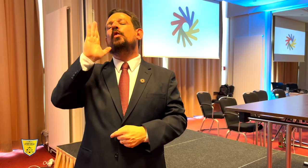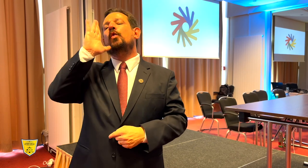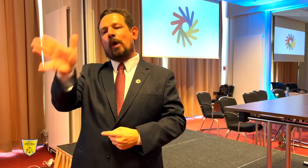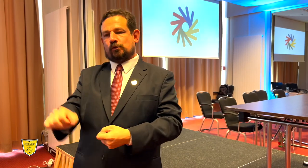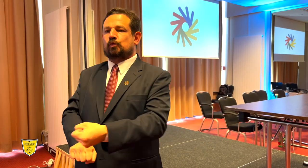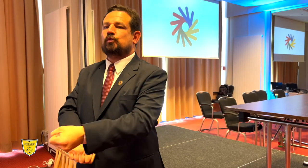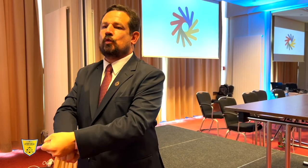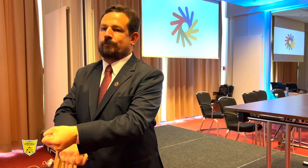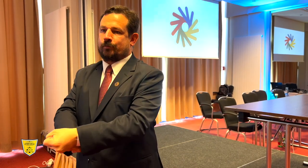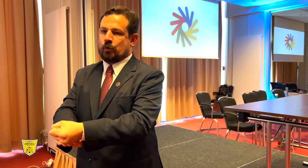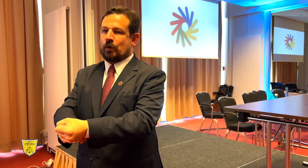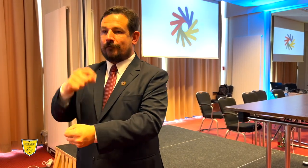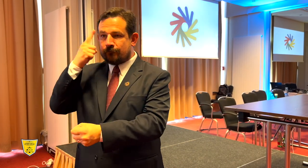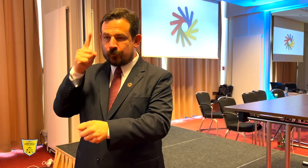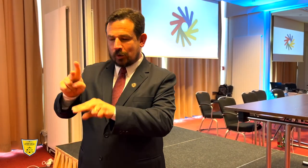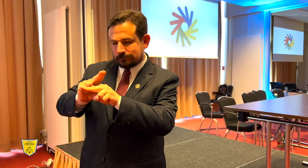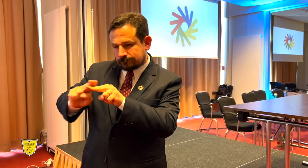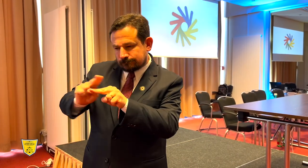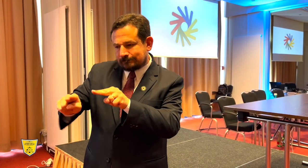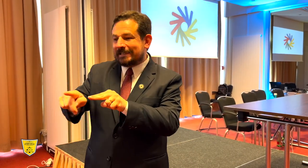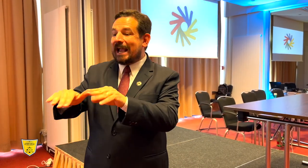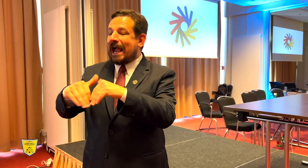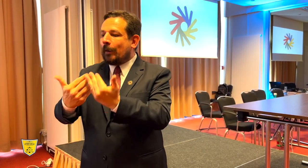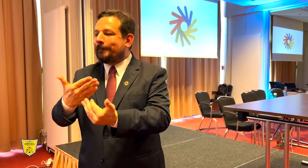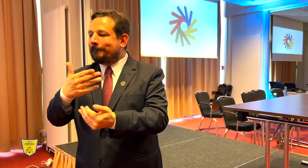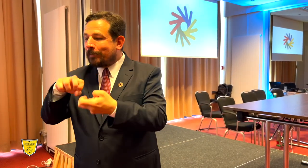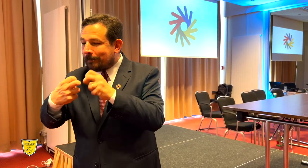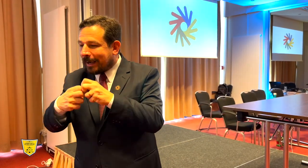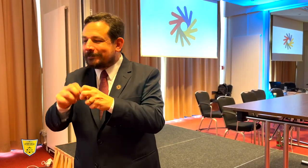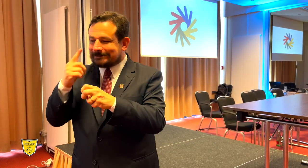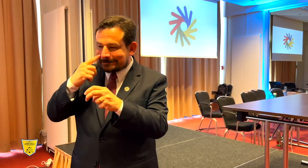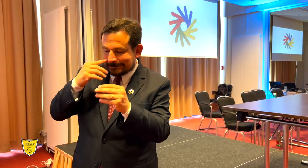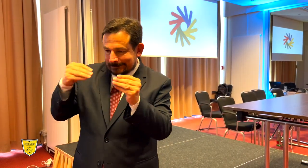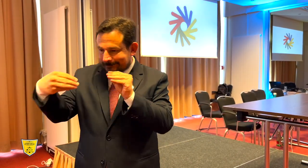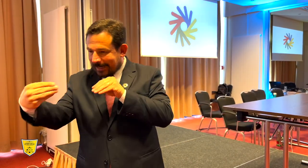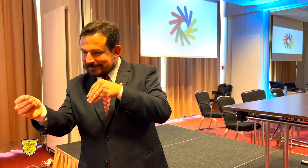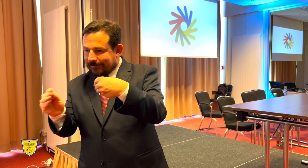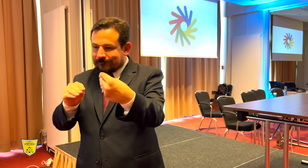more chaos and with COVID19 leaving us with no clear directions.